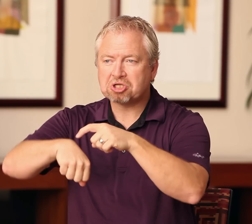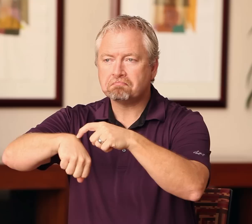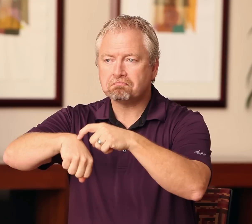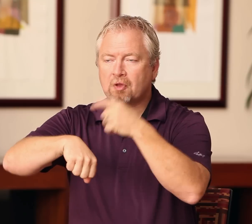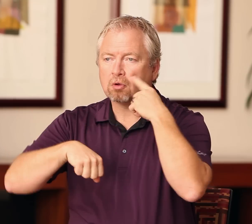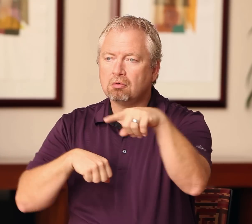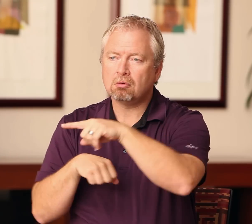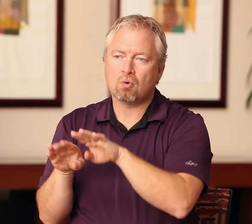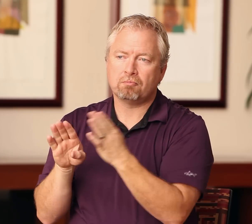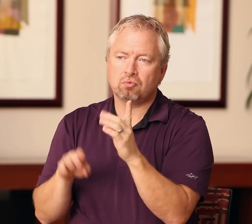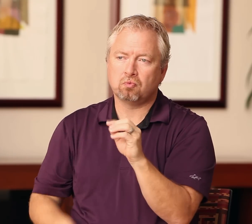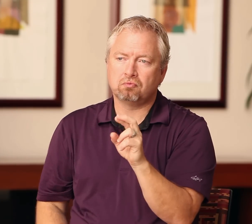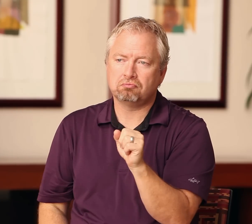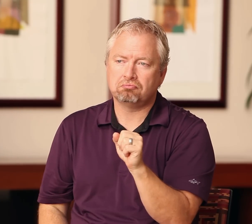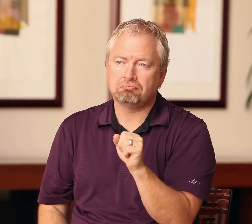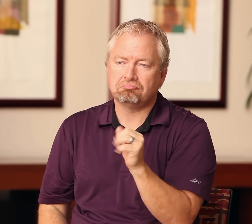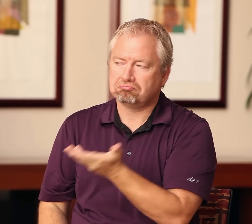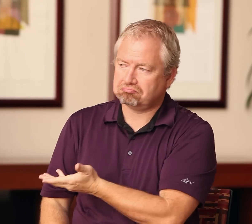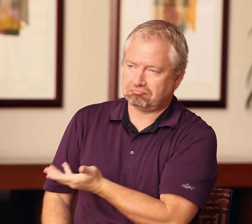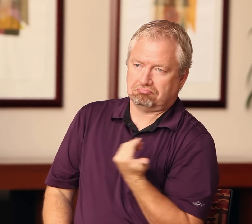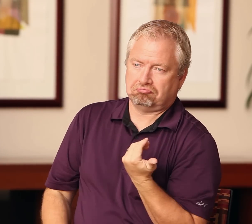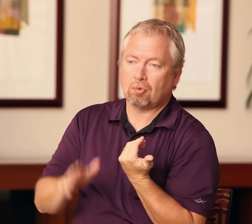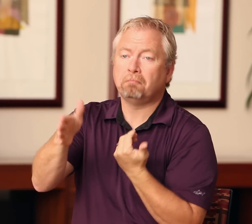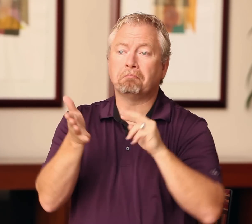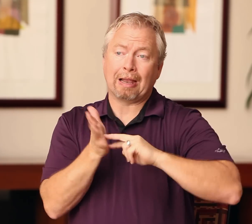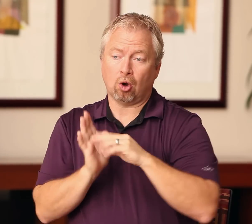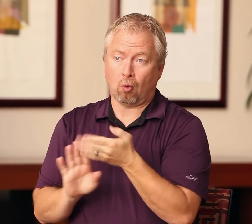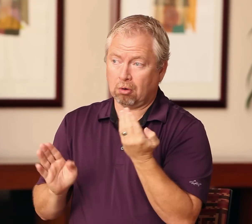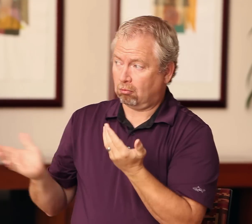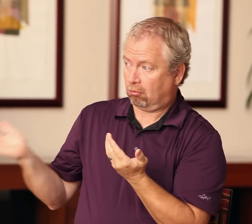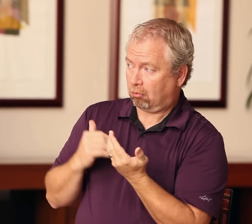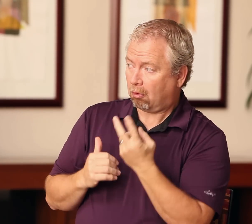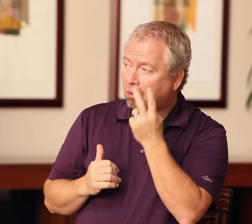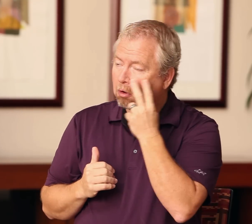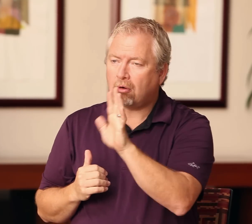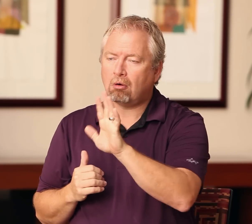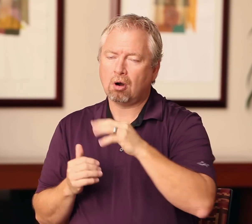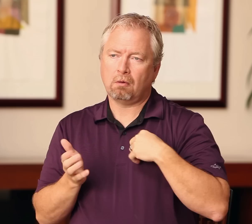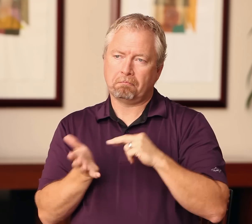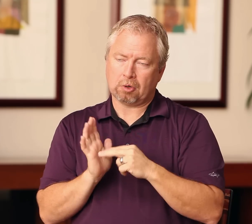interpreters in. I don't just mean open the doors and "see if it works.” I want interpreters who have the attitude